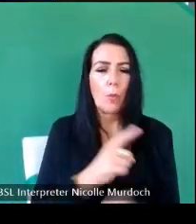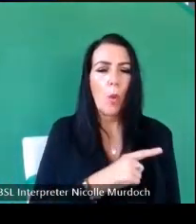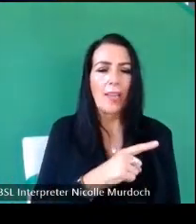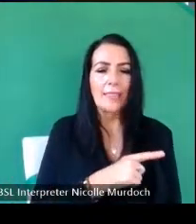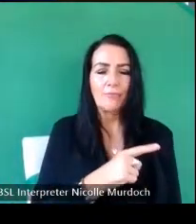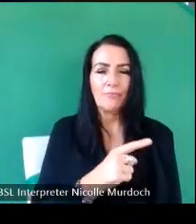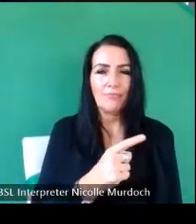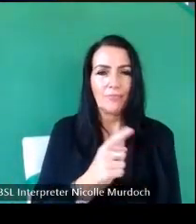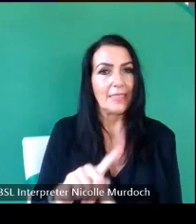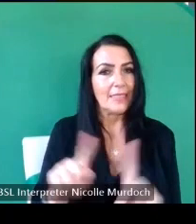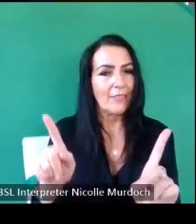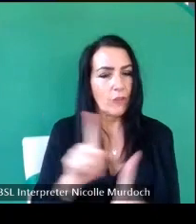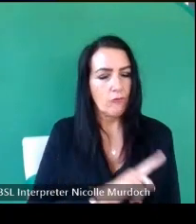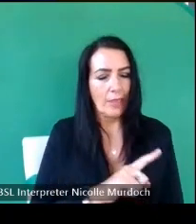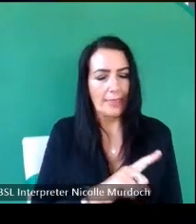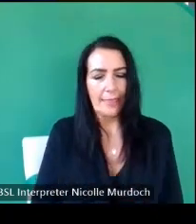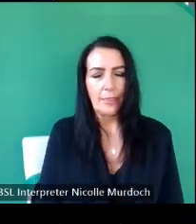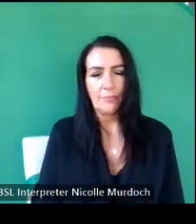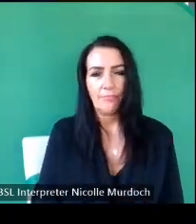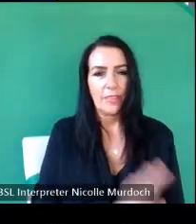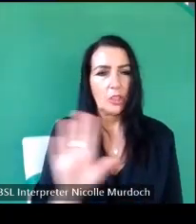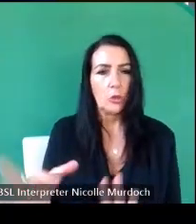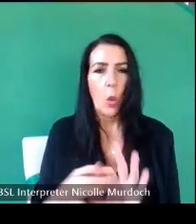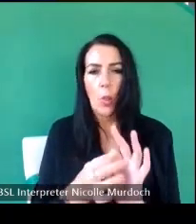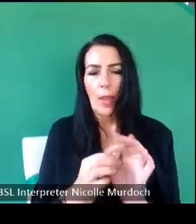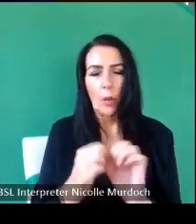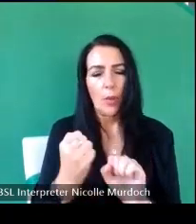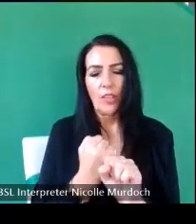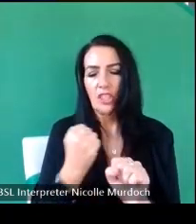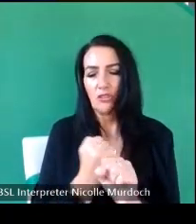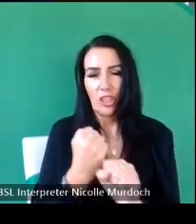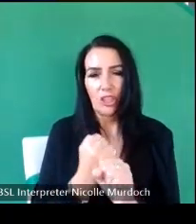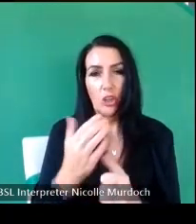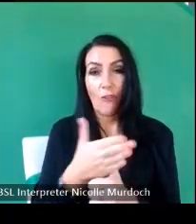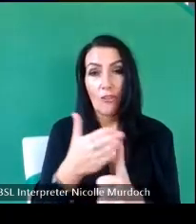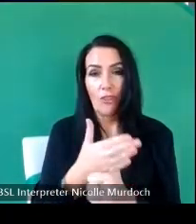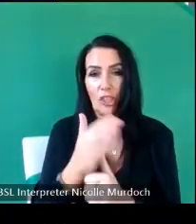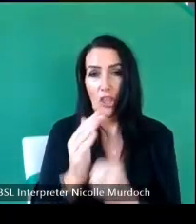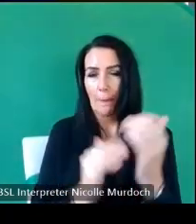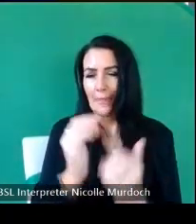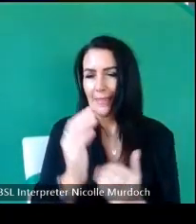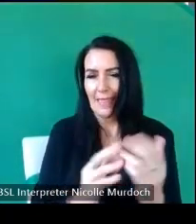different purpose they're not to do with the construction of the original building um and